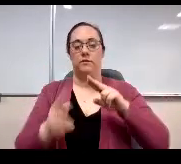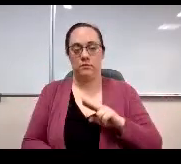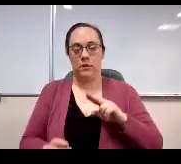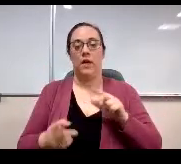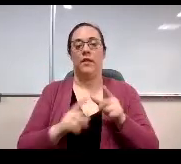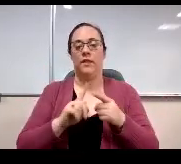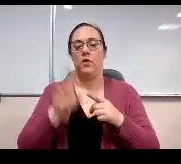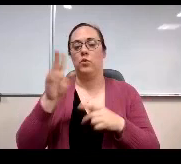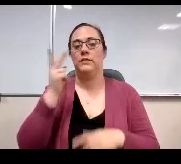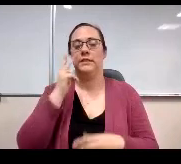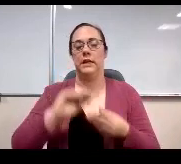Next light please.